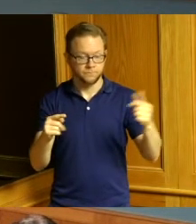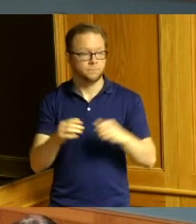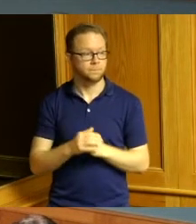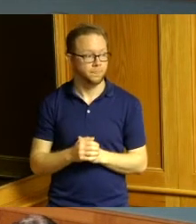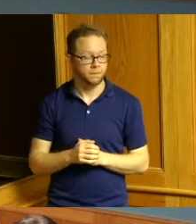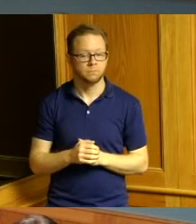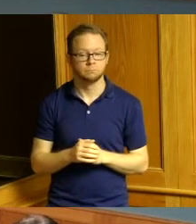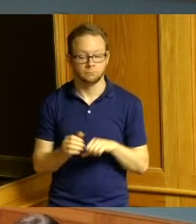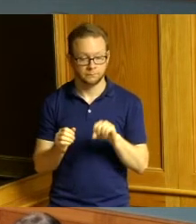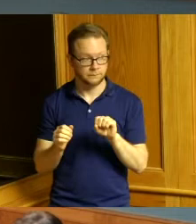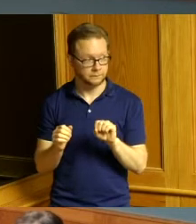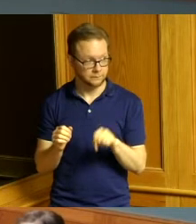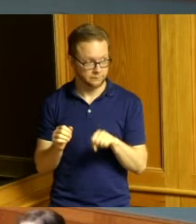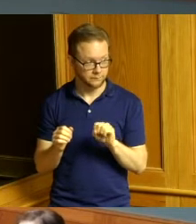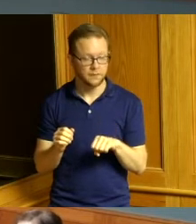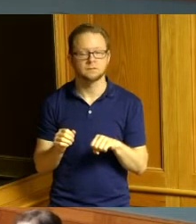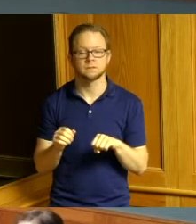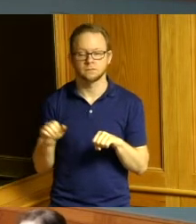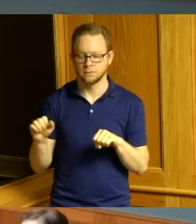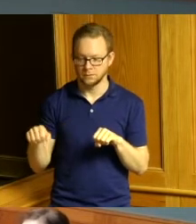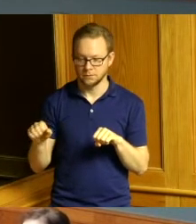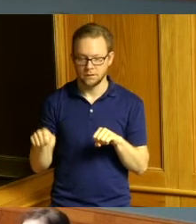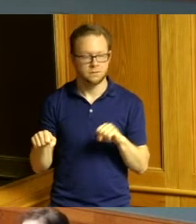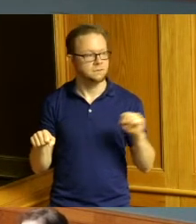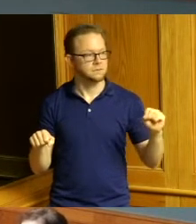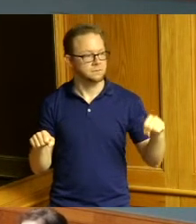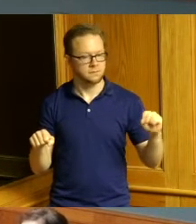Commissioner Reece yes Commissioner Driehaus yes thank you so much